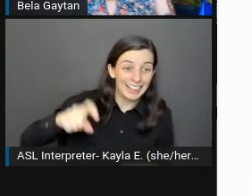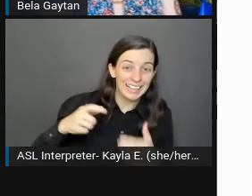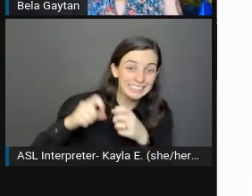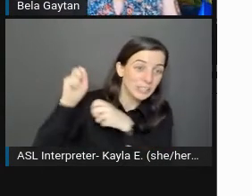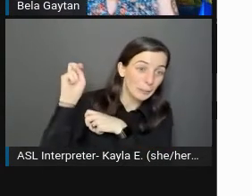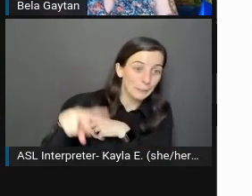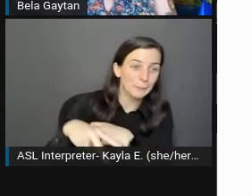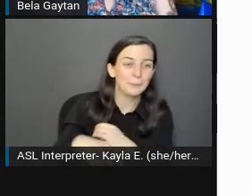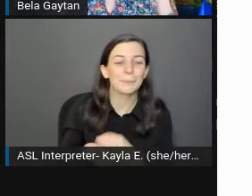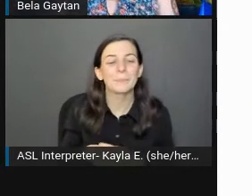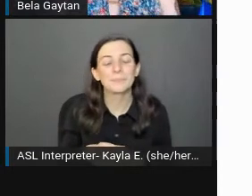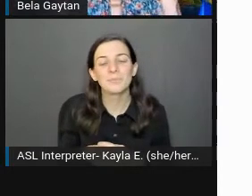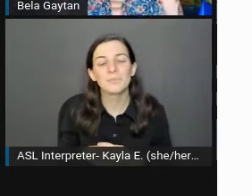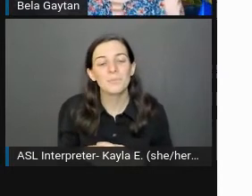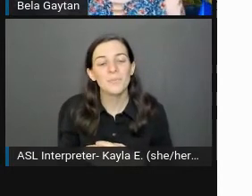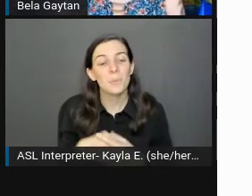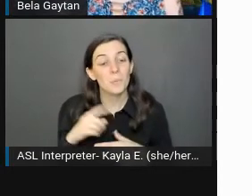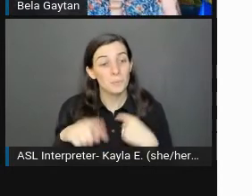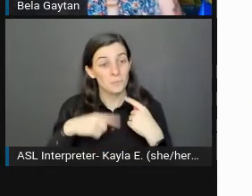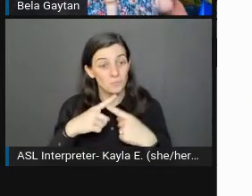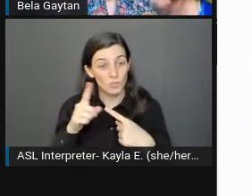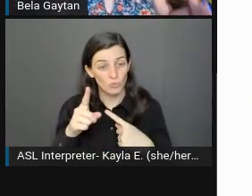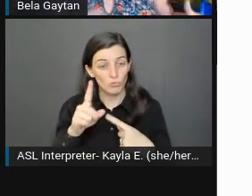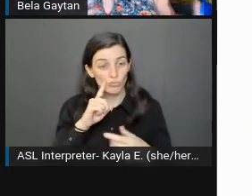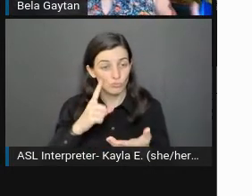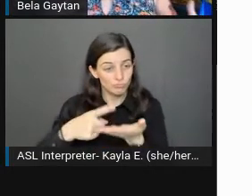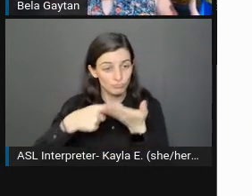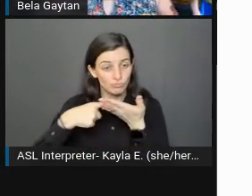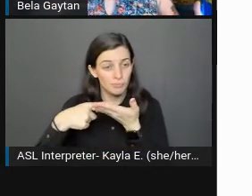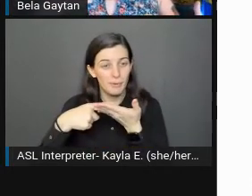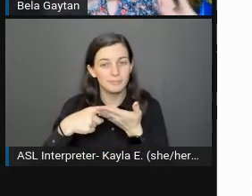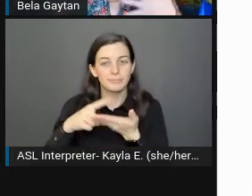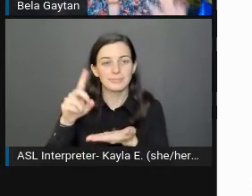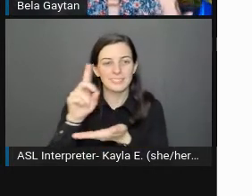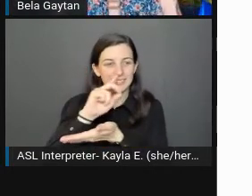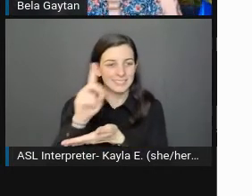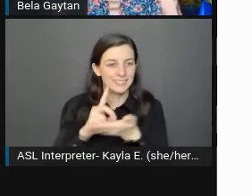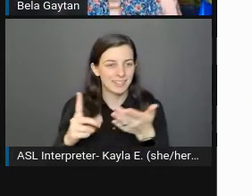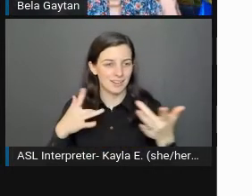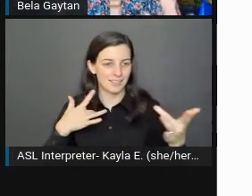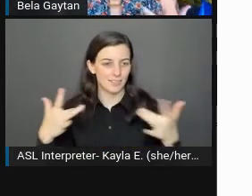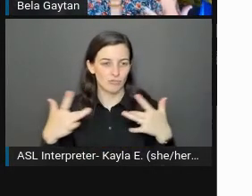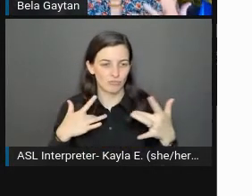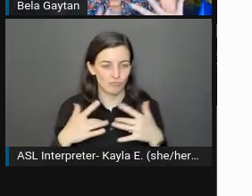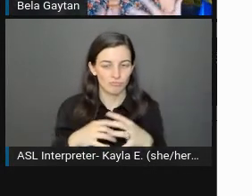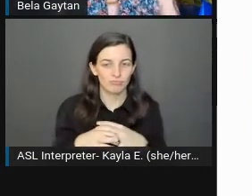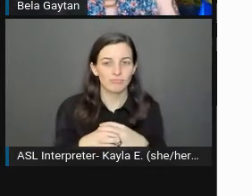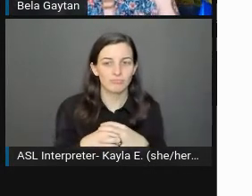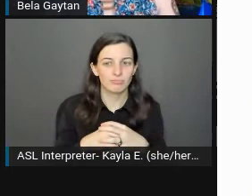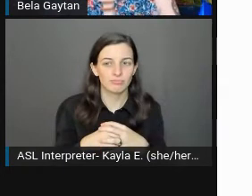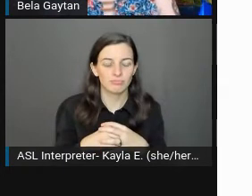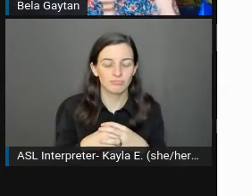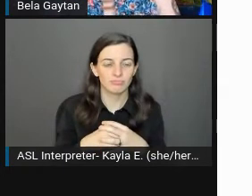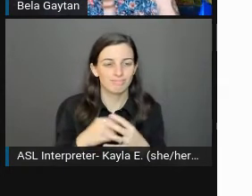When we're talking about design considerations, don't rely on input from just a mouse.